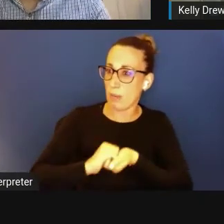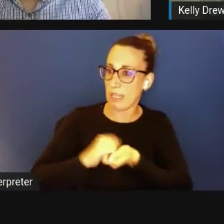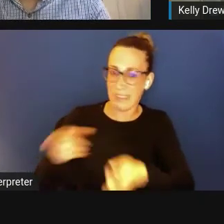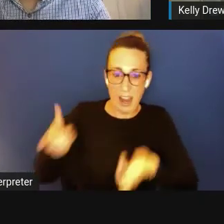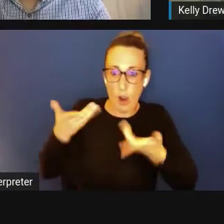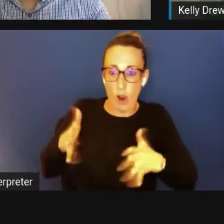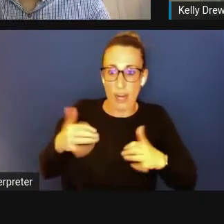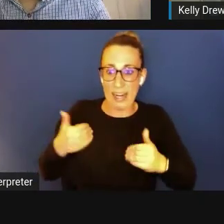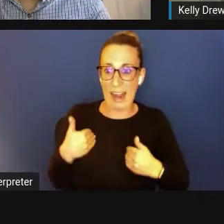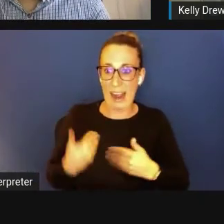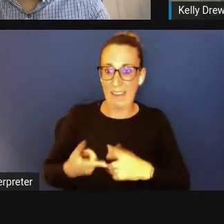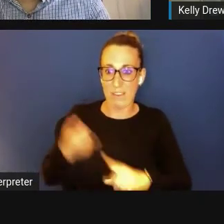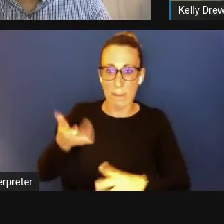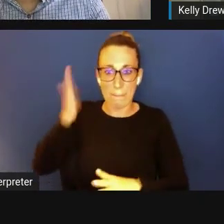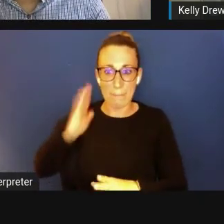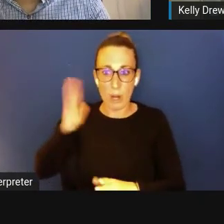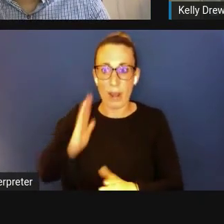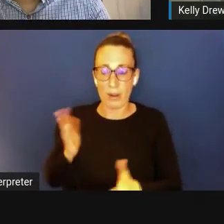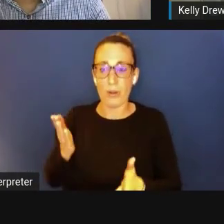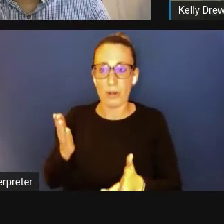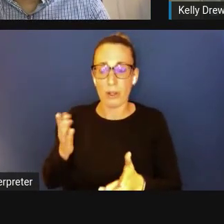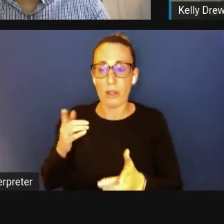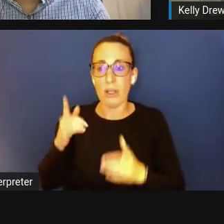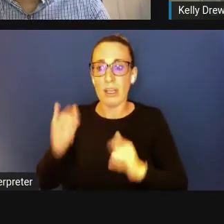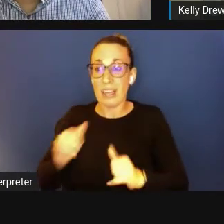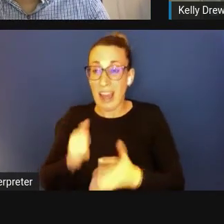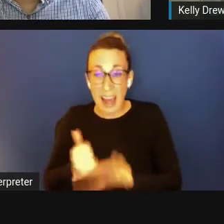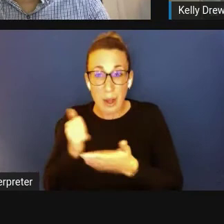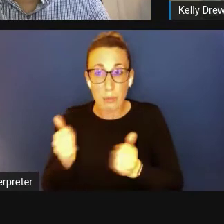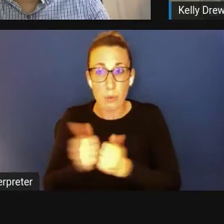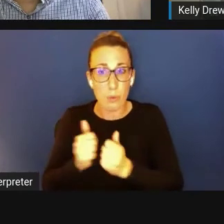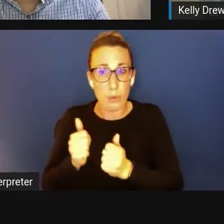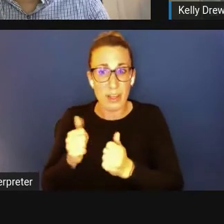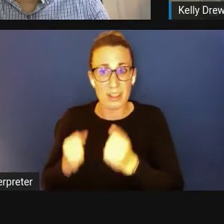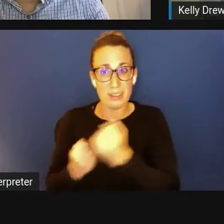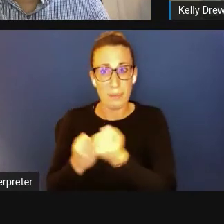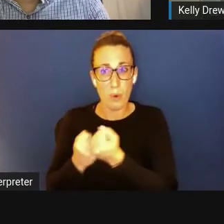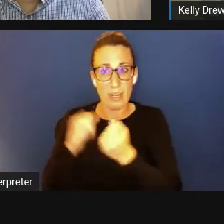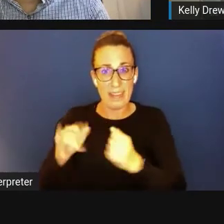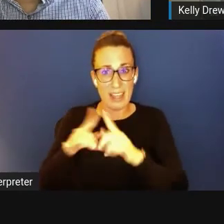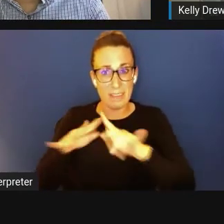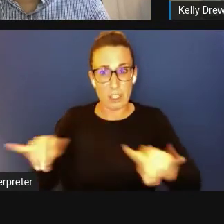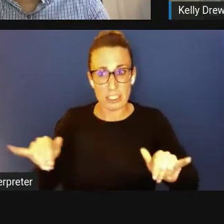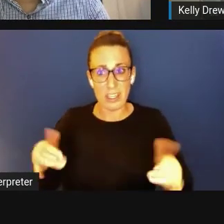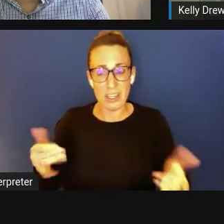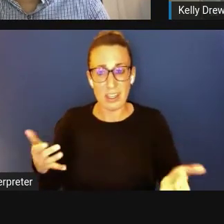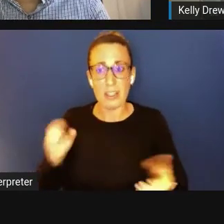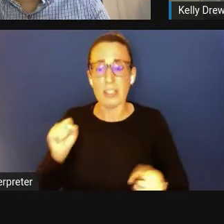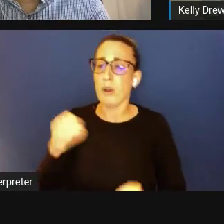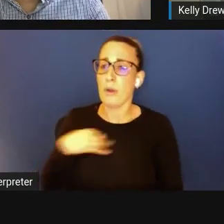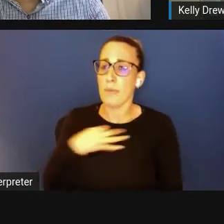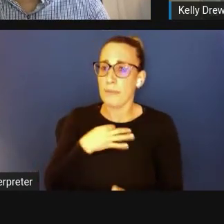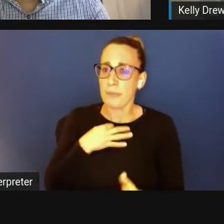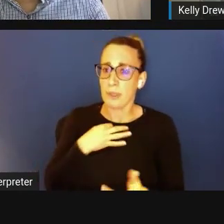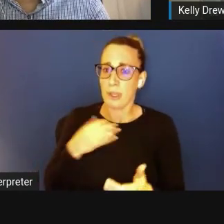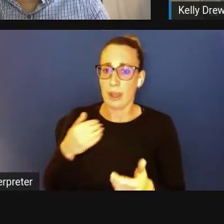Doesn't it go against promoting diversity? So are you sort of in some ways, in some ways penalizing? I mean, I don't think it really does.